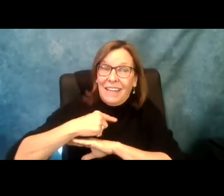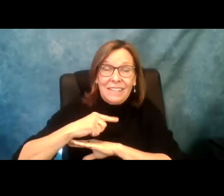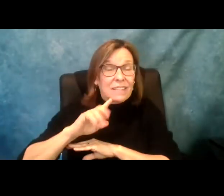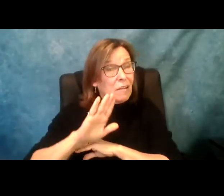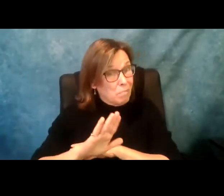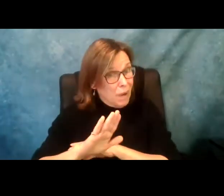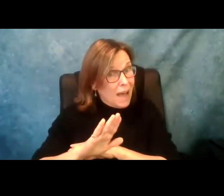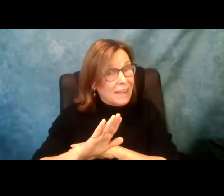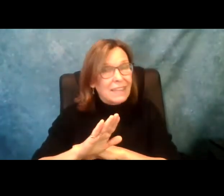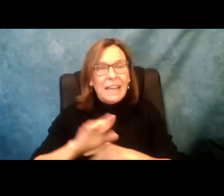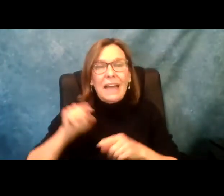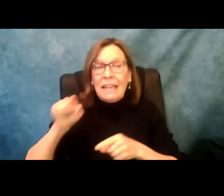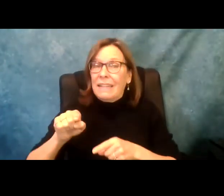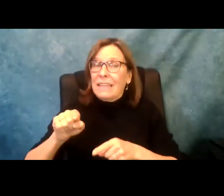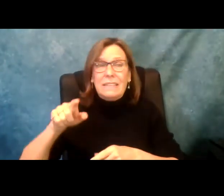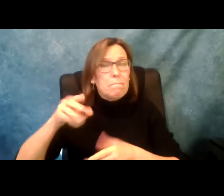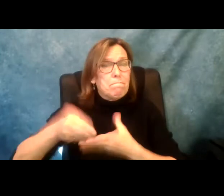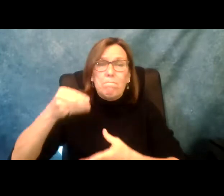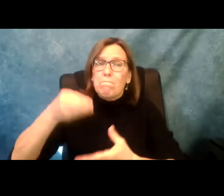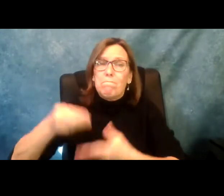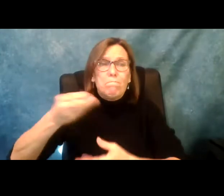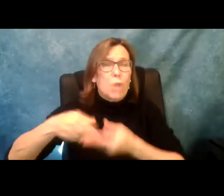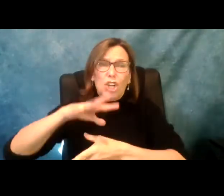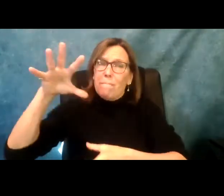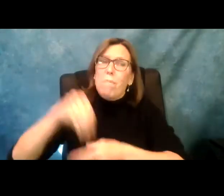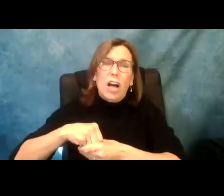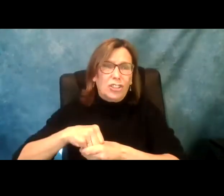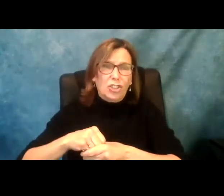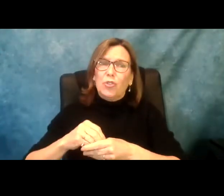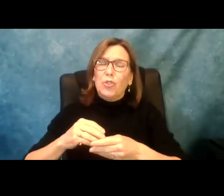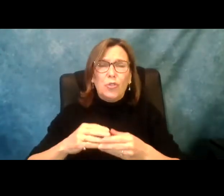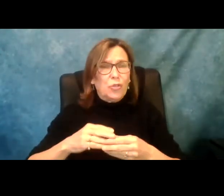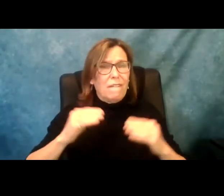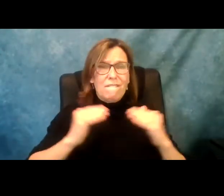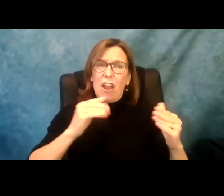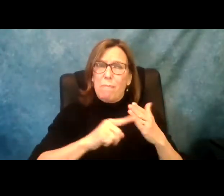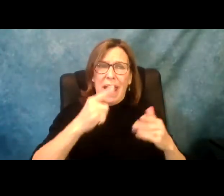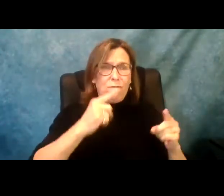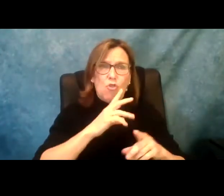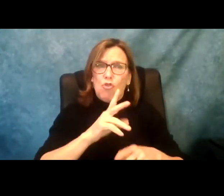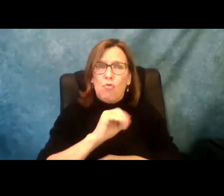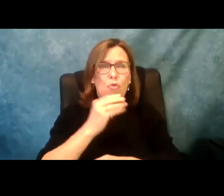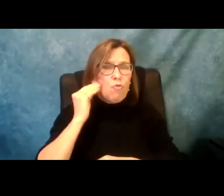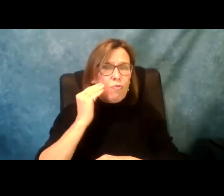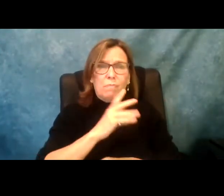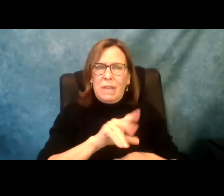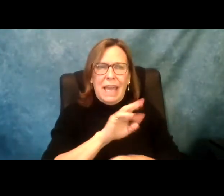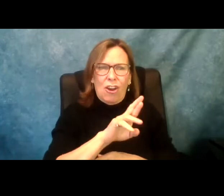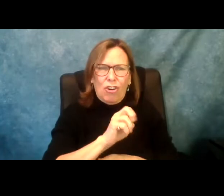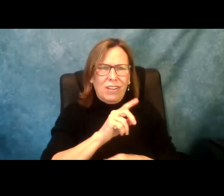wants it work with us instead of against us. However, this cannot be the case unless this year's budget includes fair